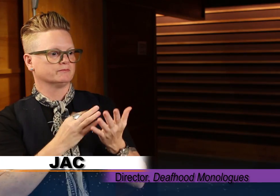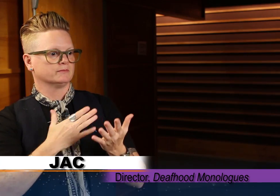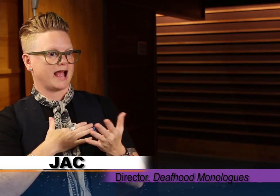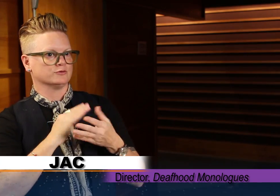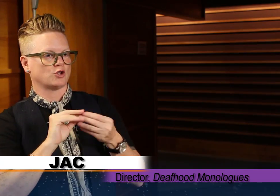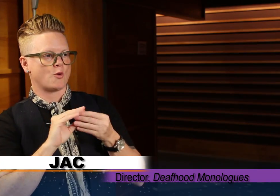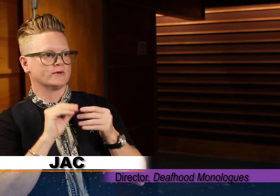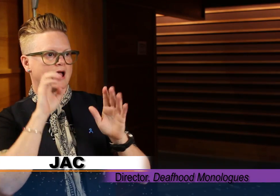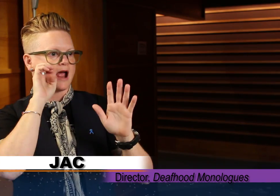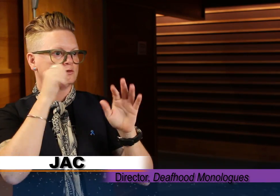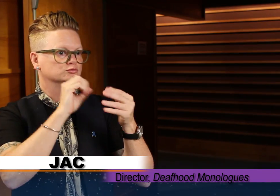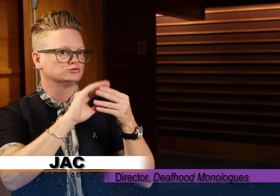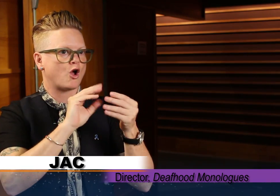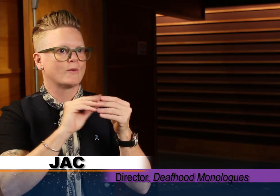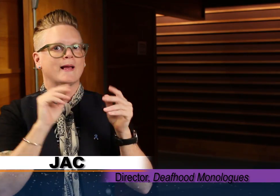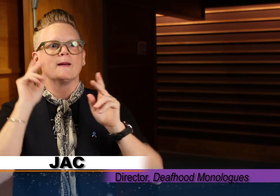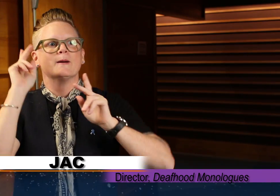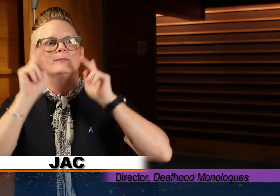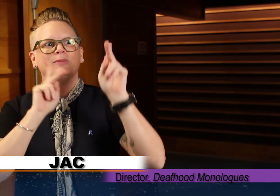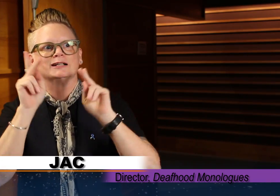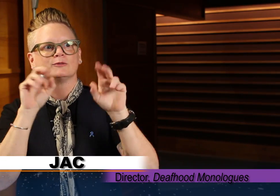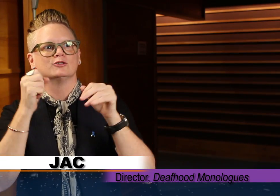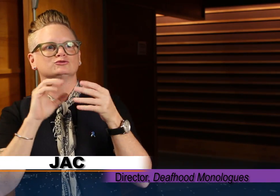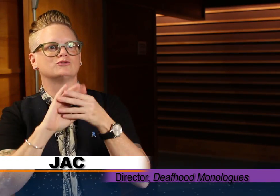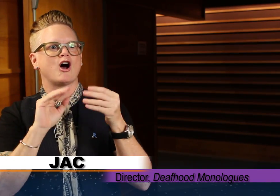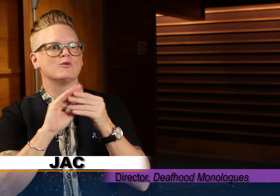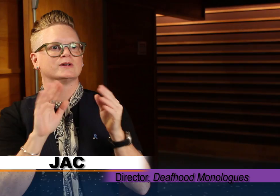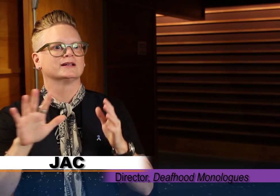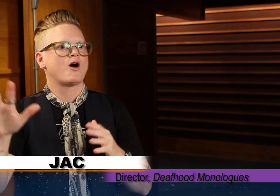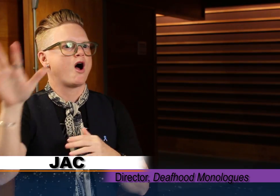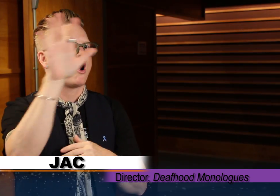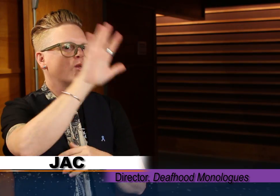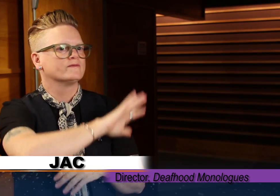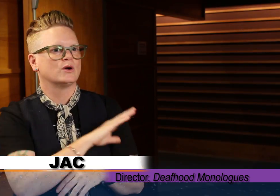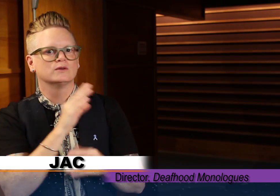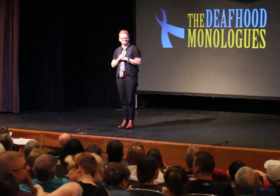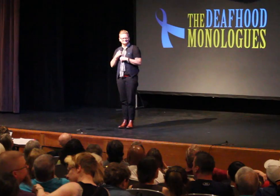“Some of them are my stories, some of them are Ella's stories and stories from people all over.”